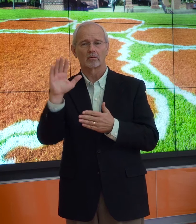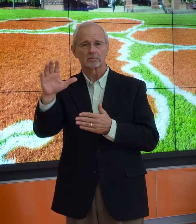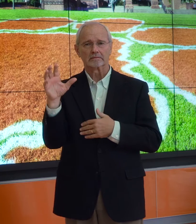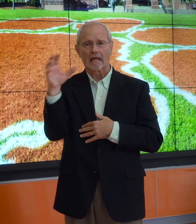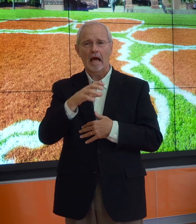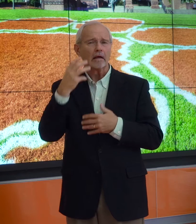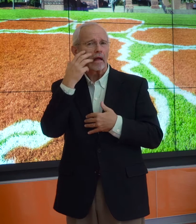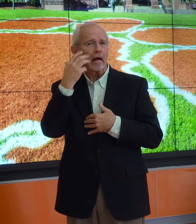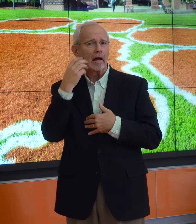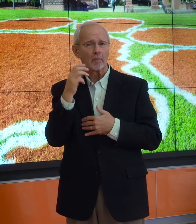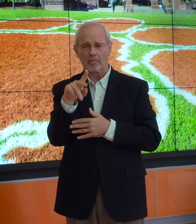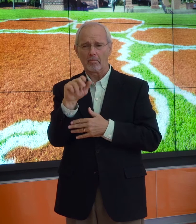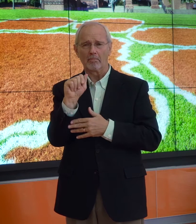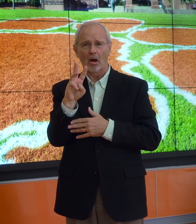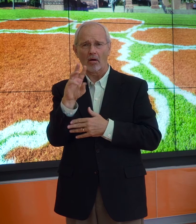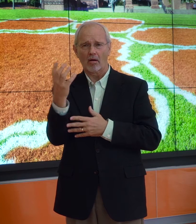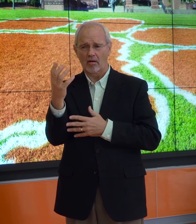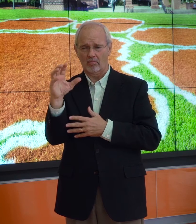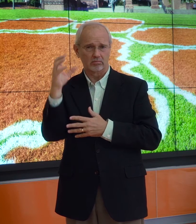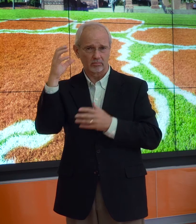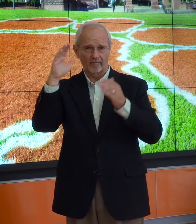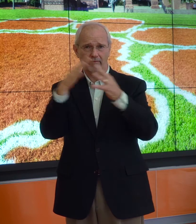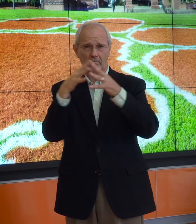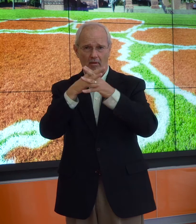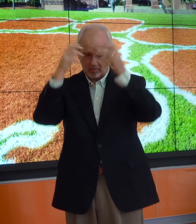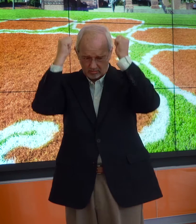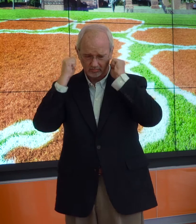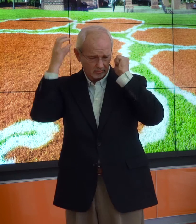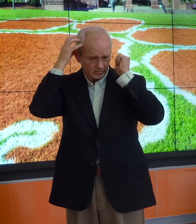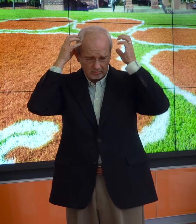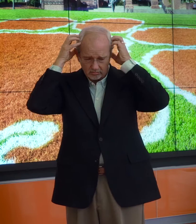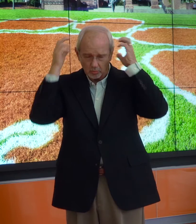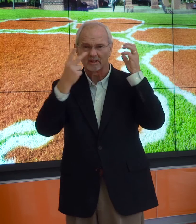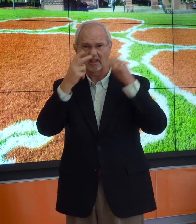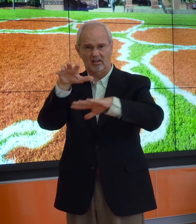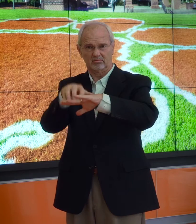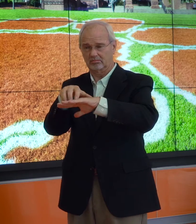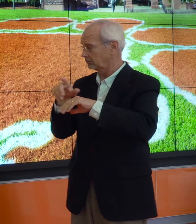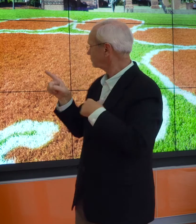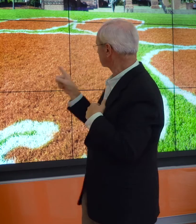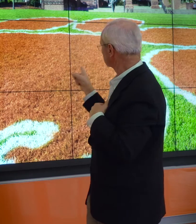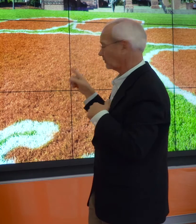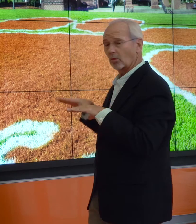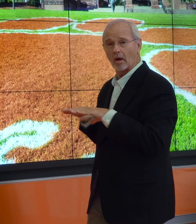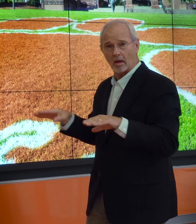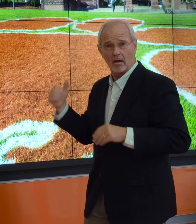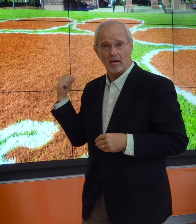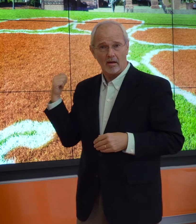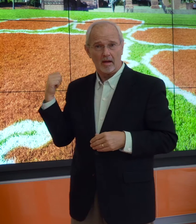You see the tiger paw on the football helmet and field here.